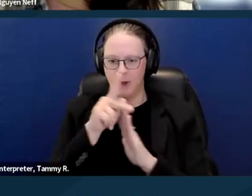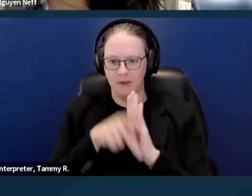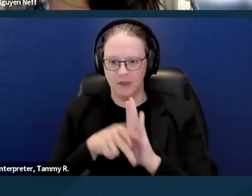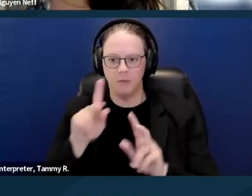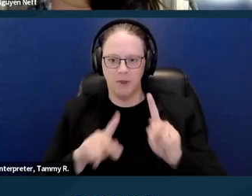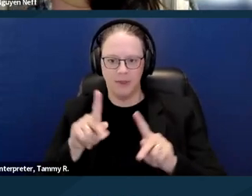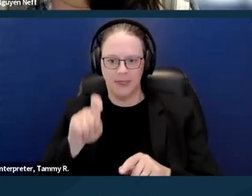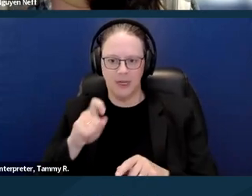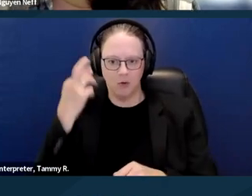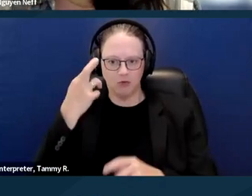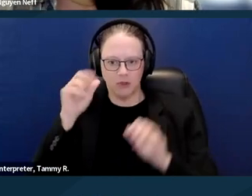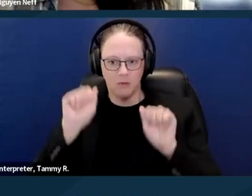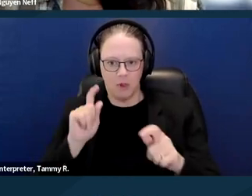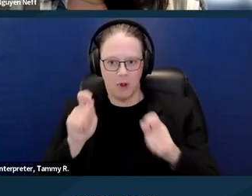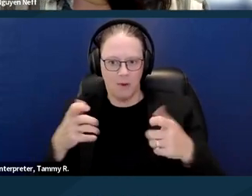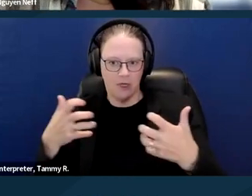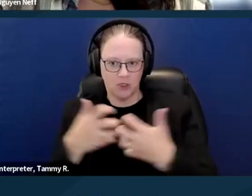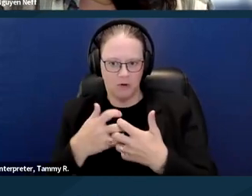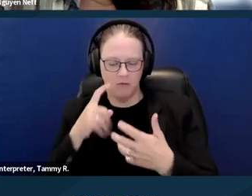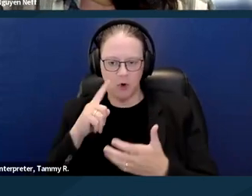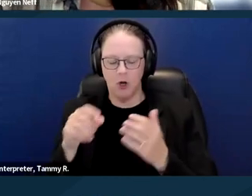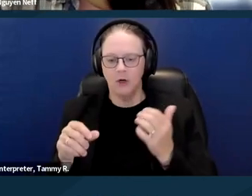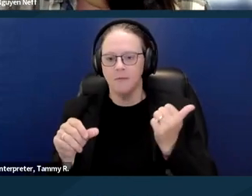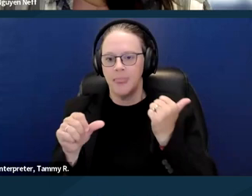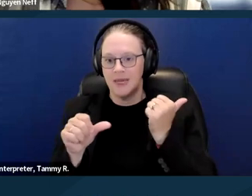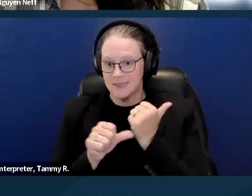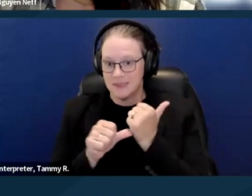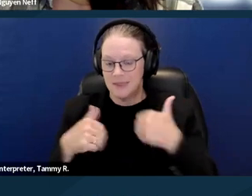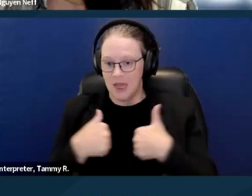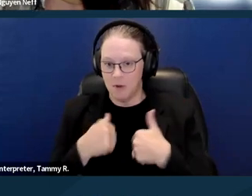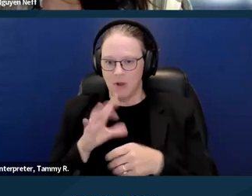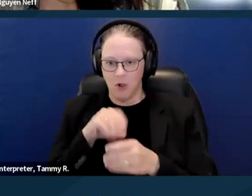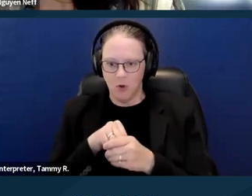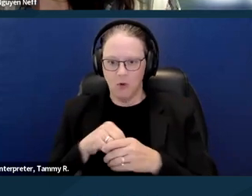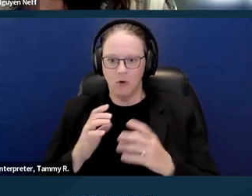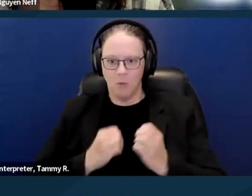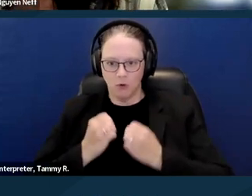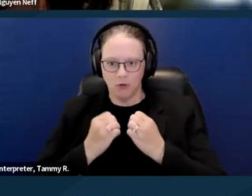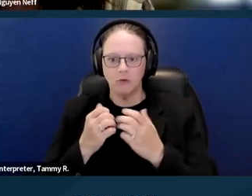for an assistant animal, which includes an emotional support animal, or a service animal.